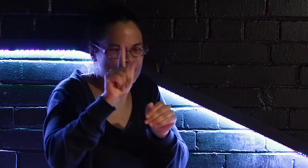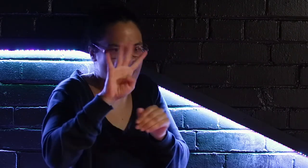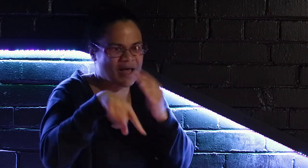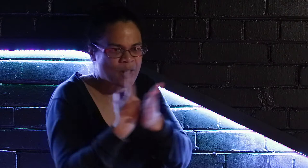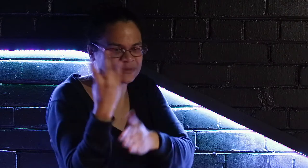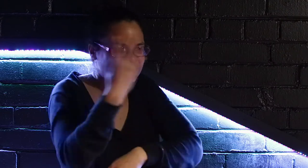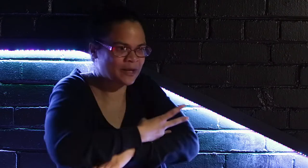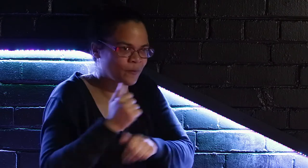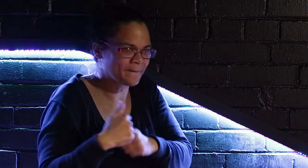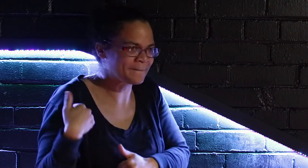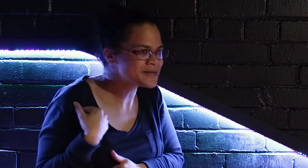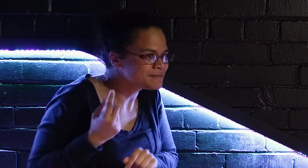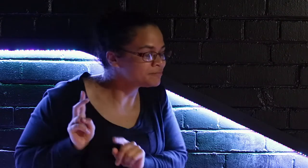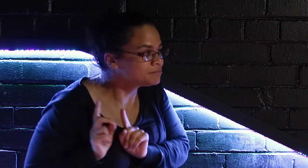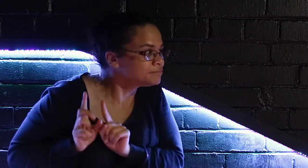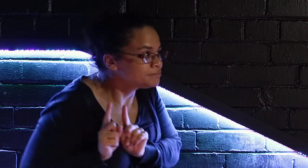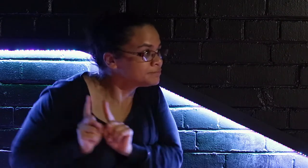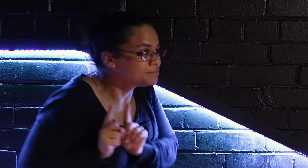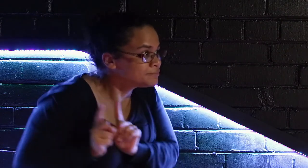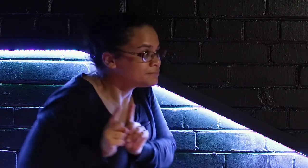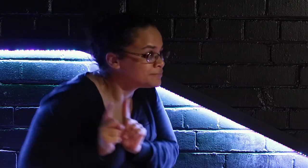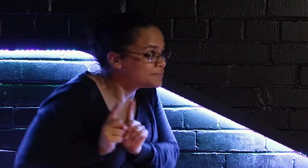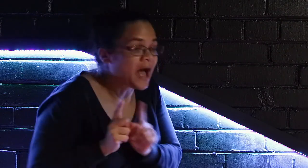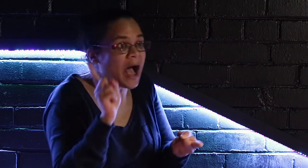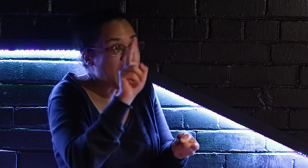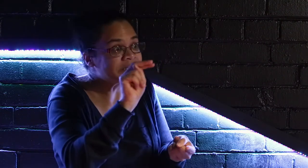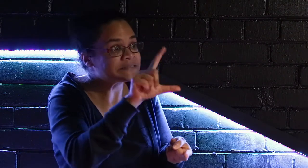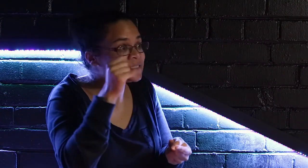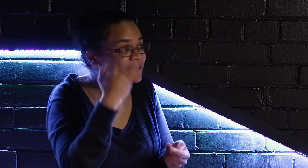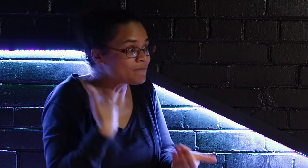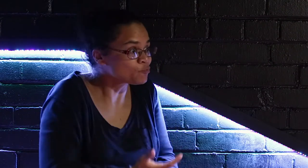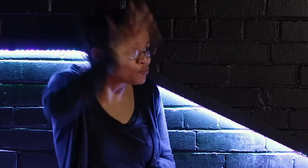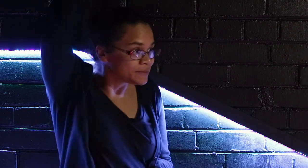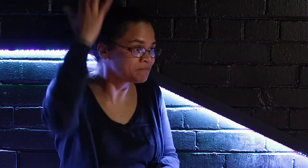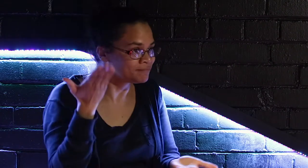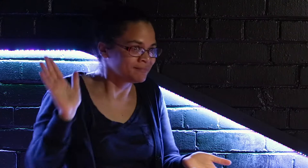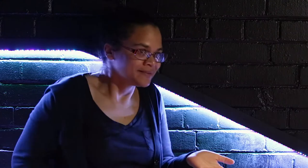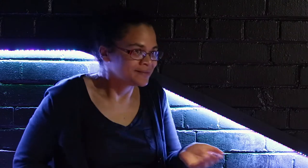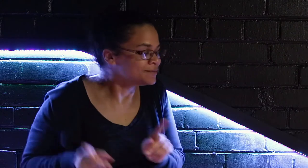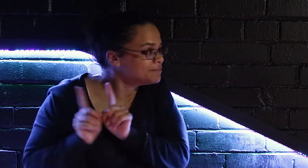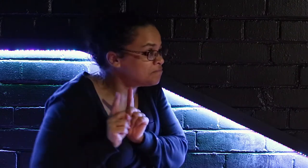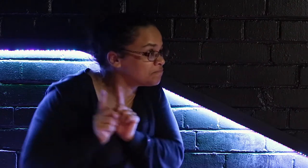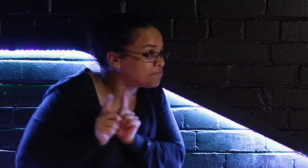You don't necessarily have access to this, an ASL Interpreter 24 hours a day, seven days a week, hanging out with you. Unless maybe you're incredibly wealthy